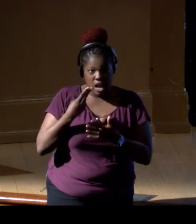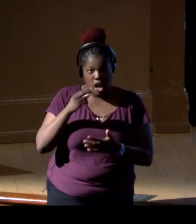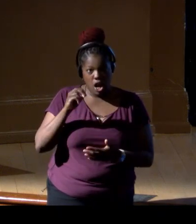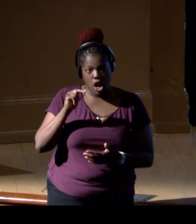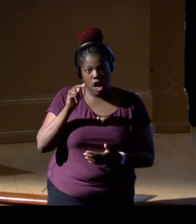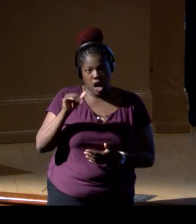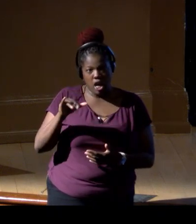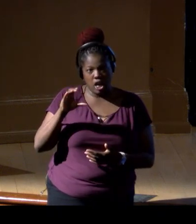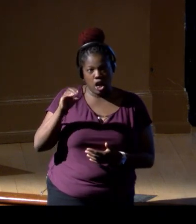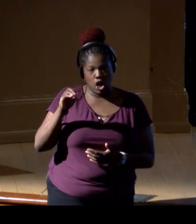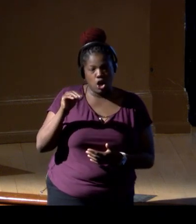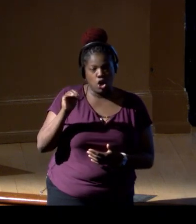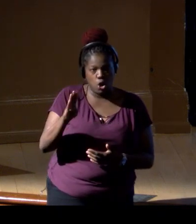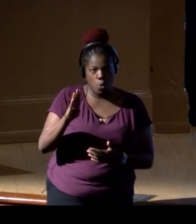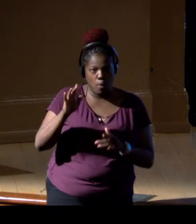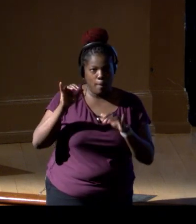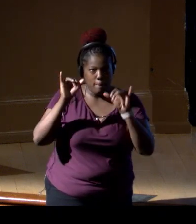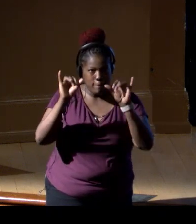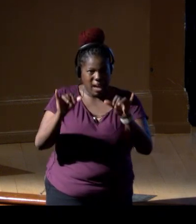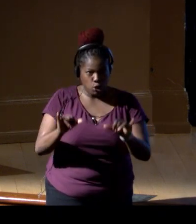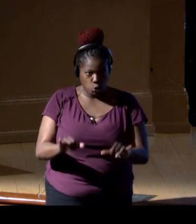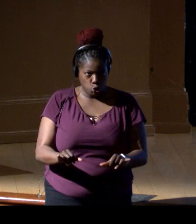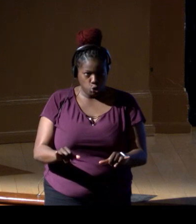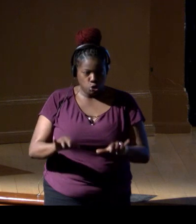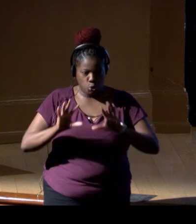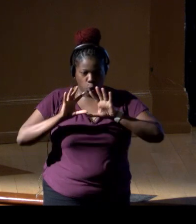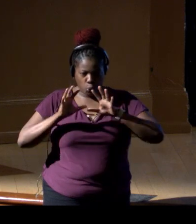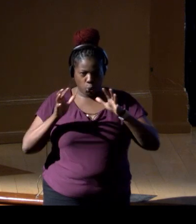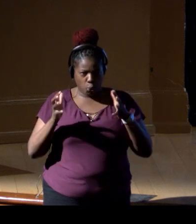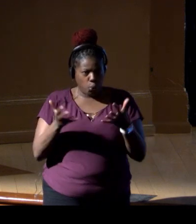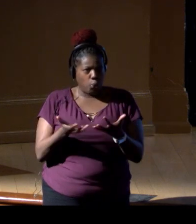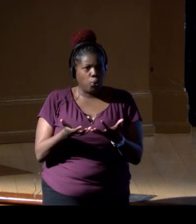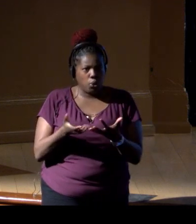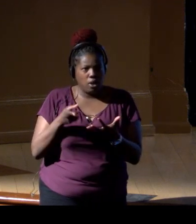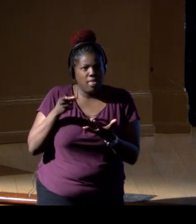with a side-scan sonar, and they found that